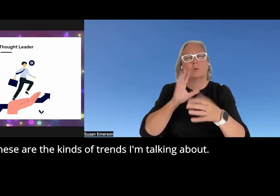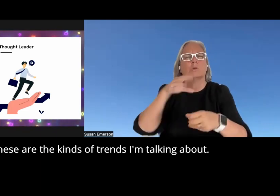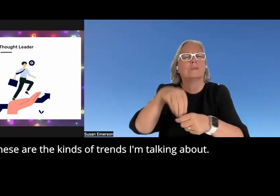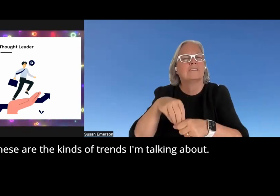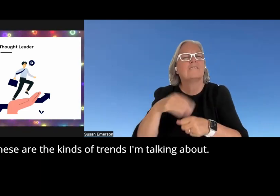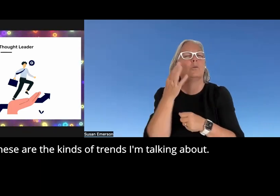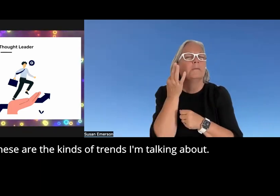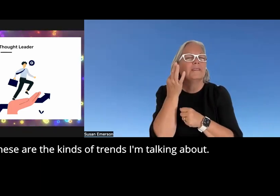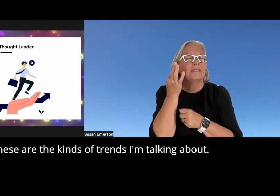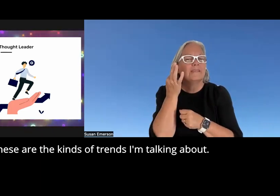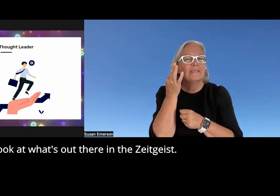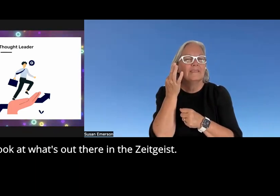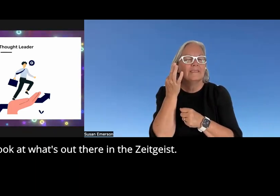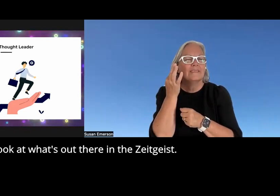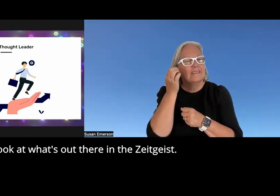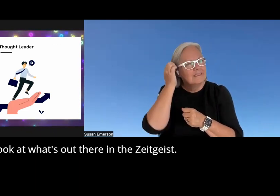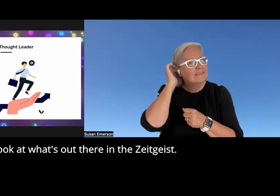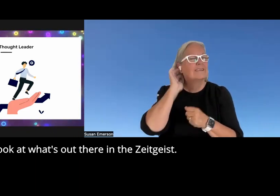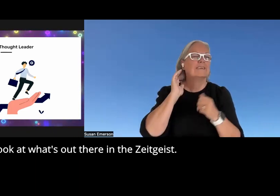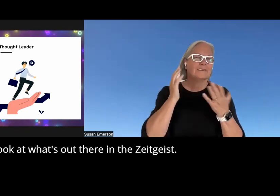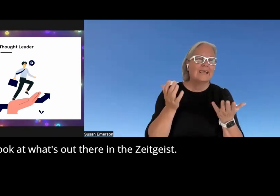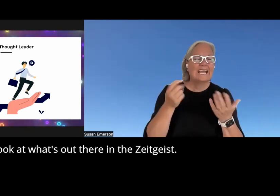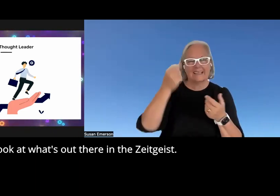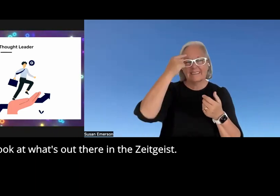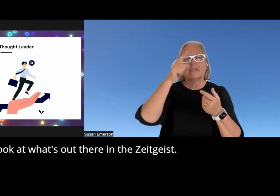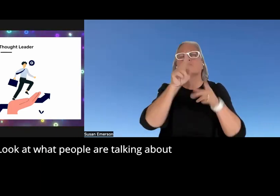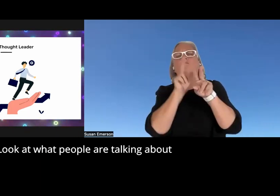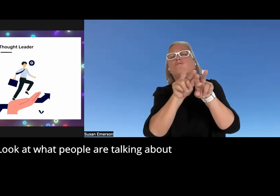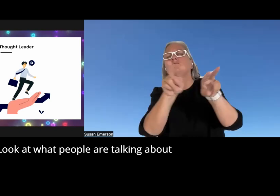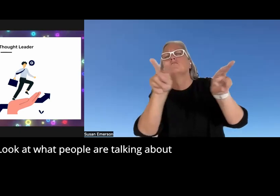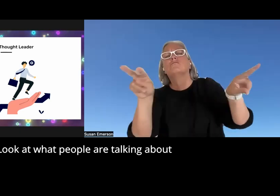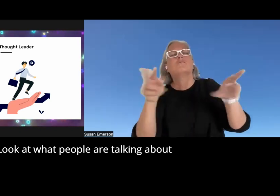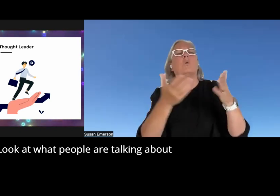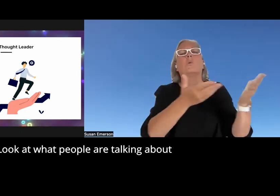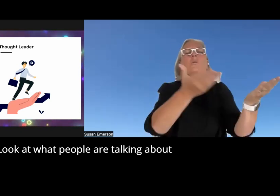of Trends I'm talking about look at what's out there in the Zeitgeist look at what people are